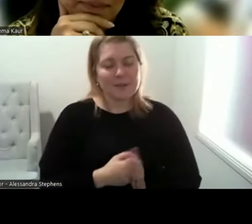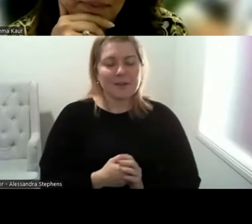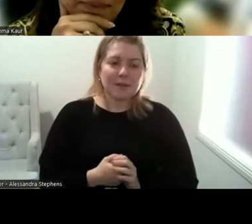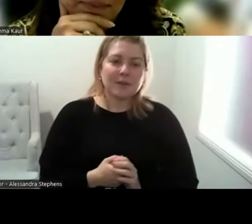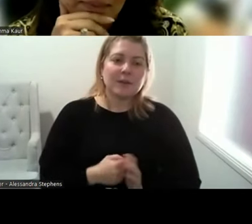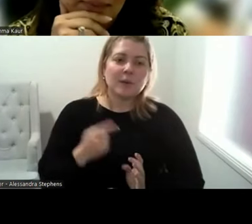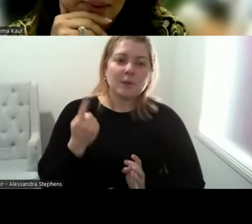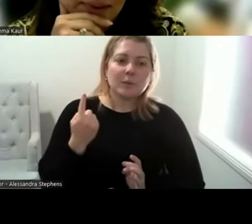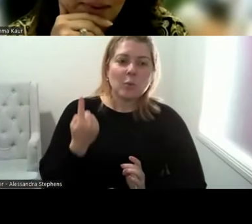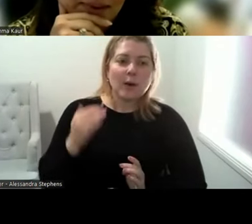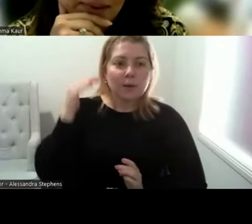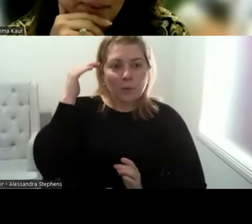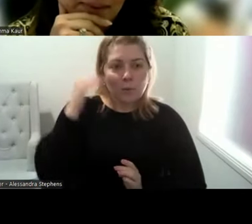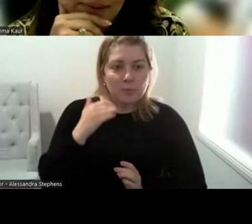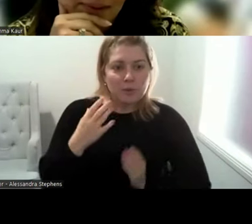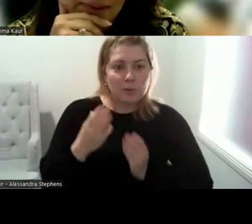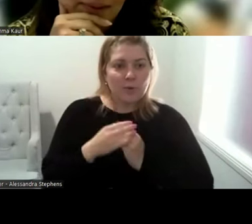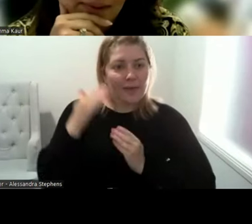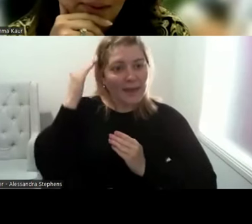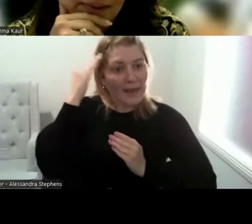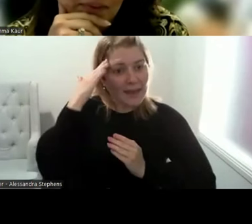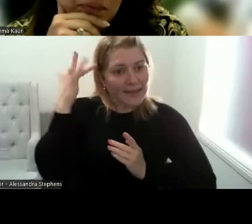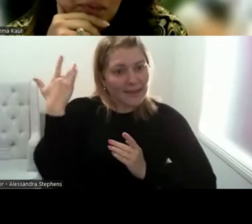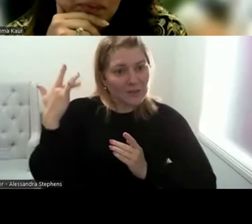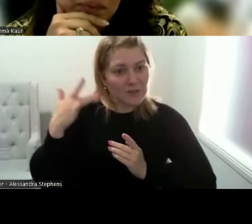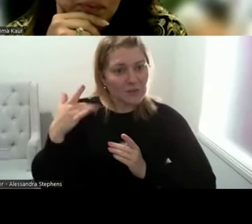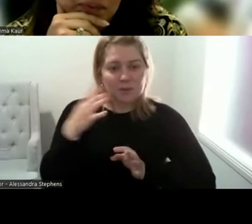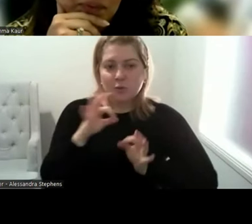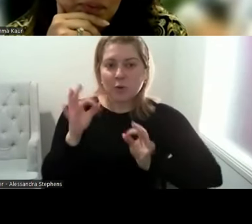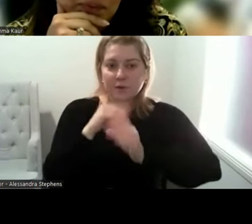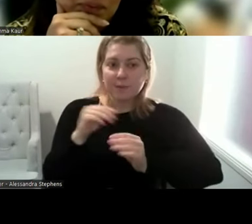she'd had a head injury, she was non speaking and the assumption was that